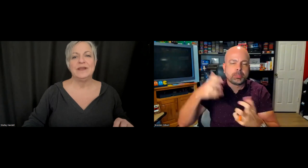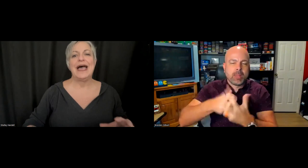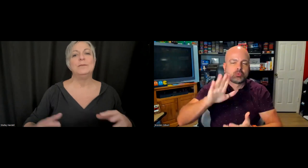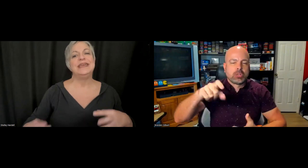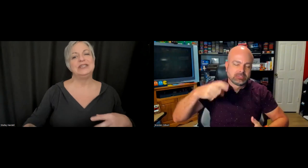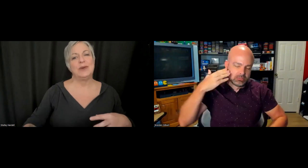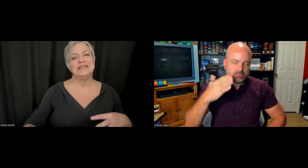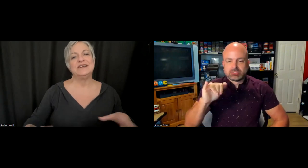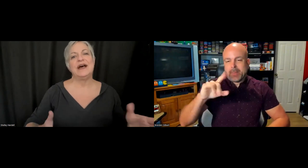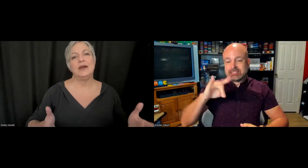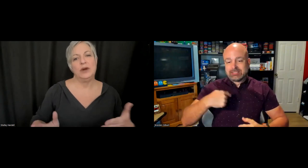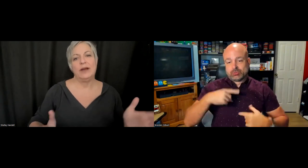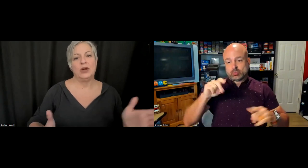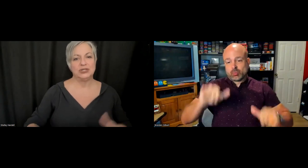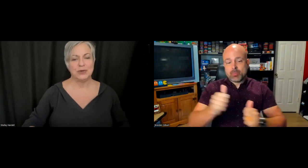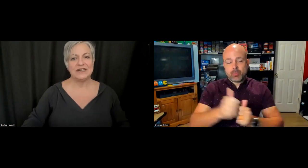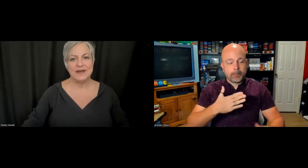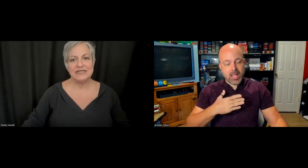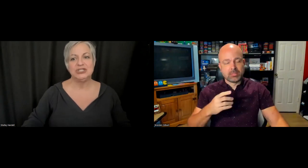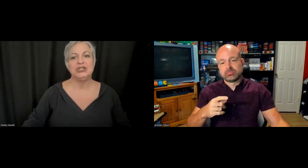allow me to identify where I want to direct my attention